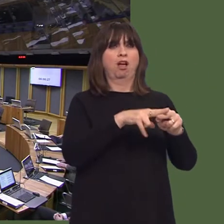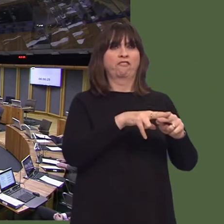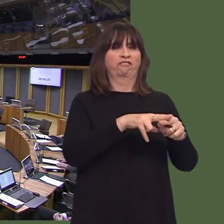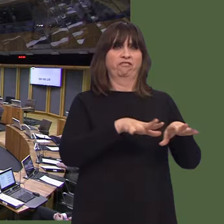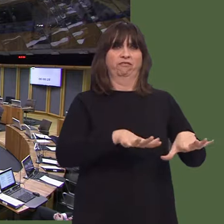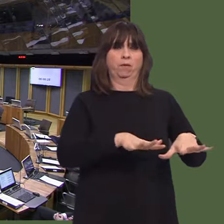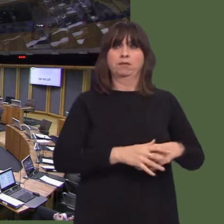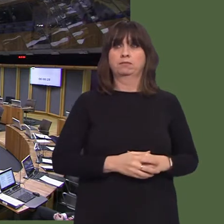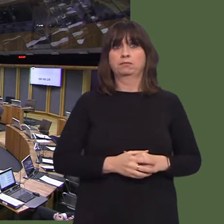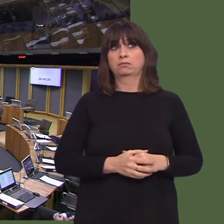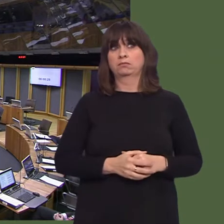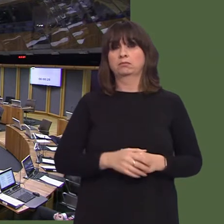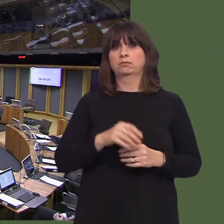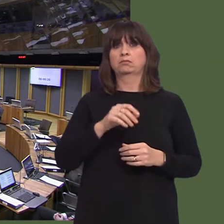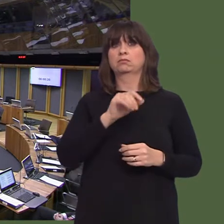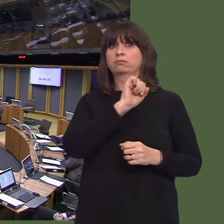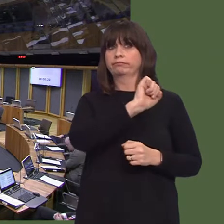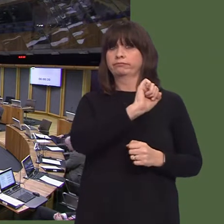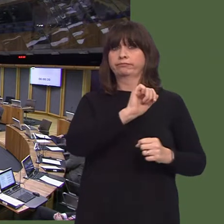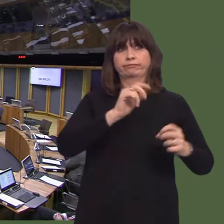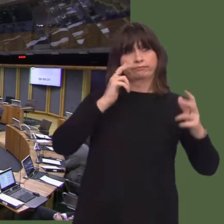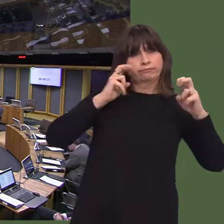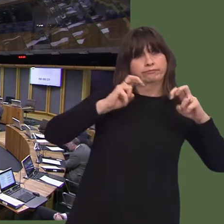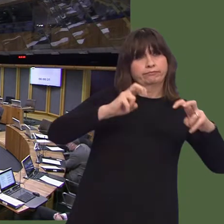same time, Scotland have actually moved in this direction.